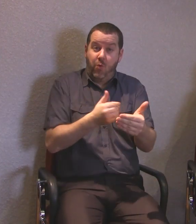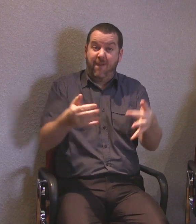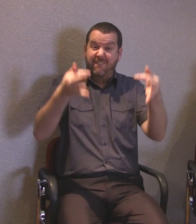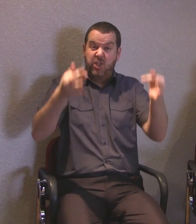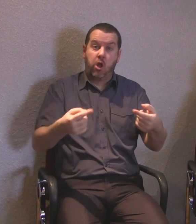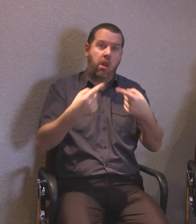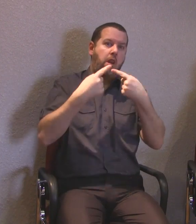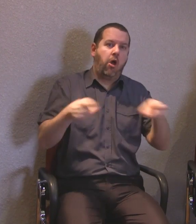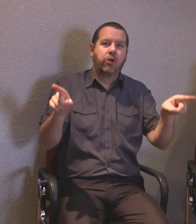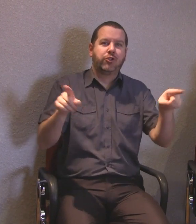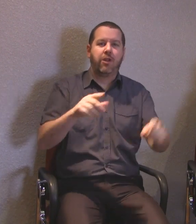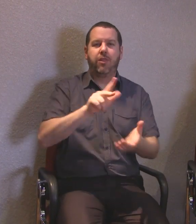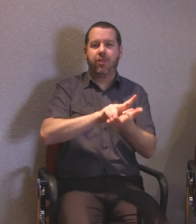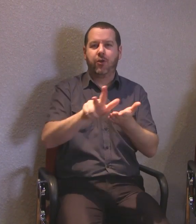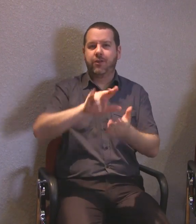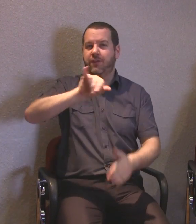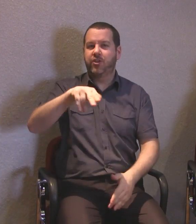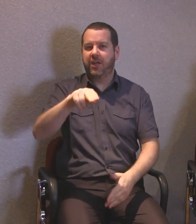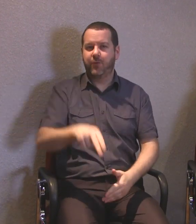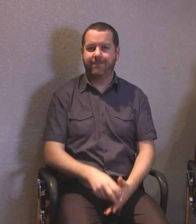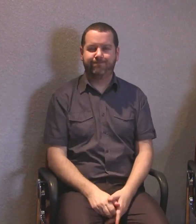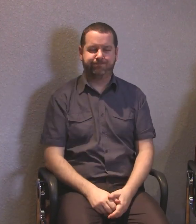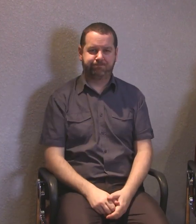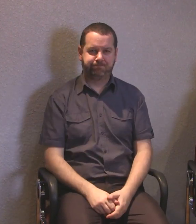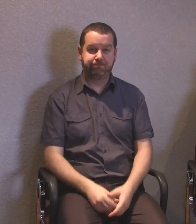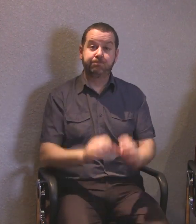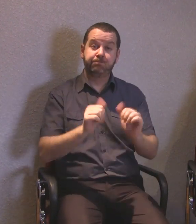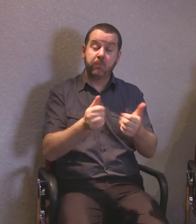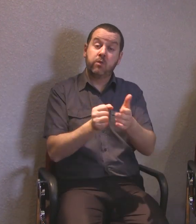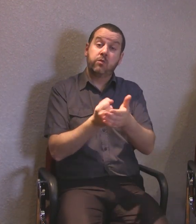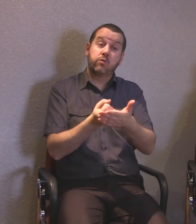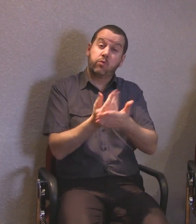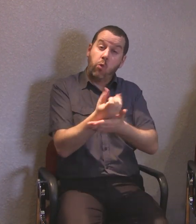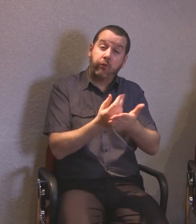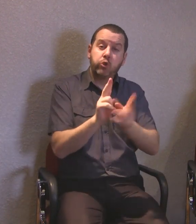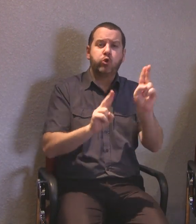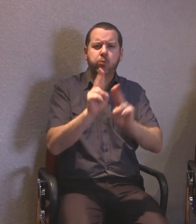Video stories can also be used and should be less than 3 minutes to keep in tune with the short attention span of candidates